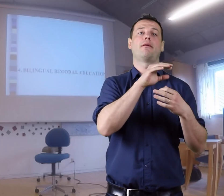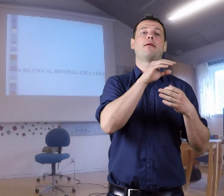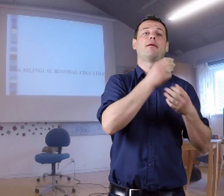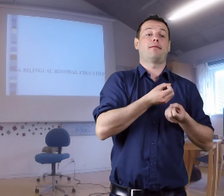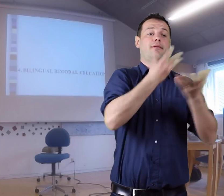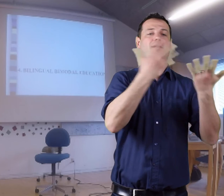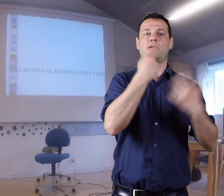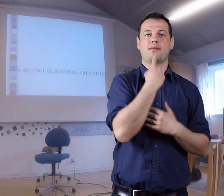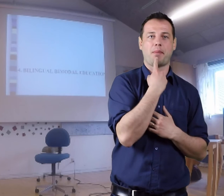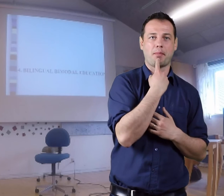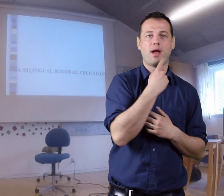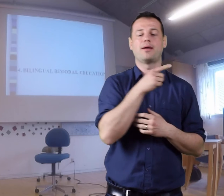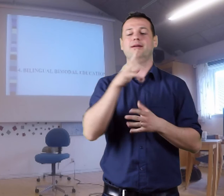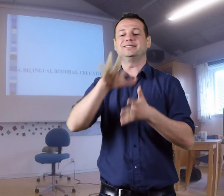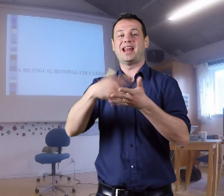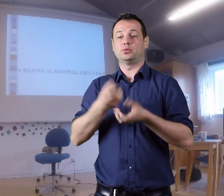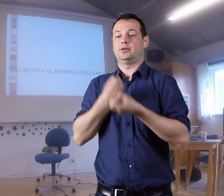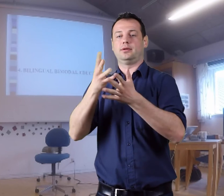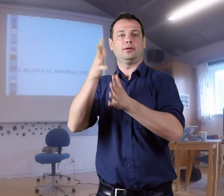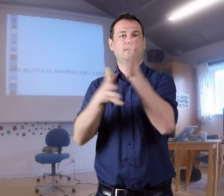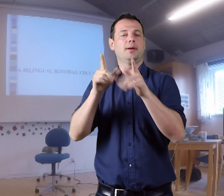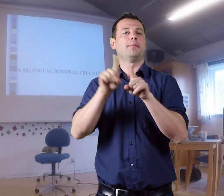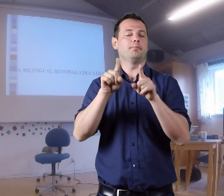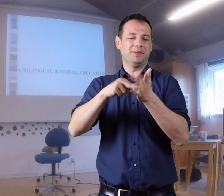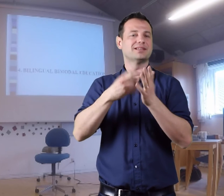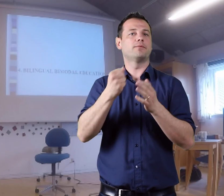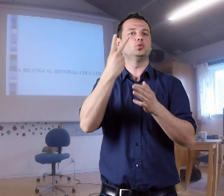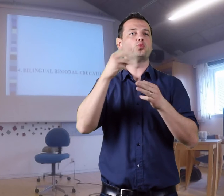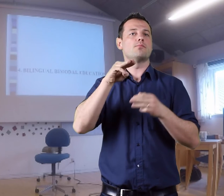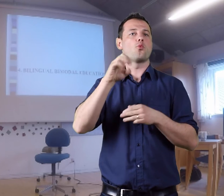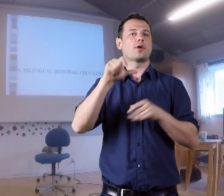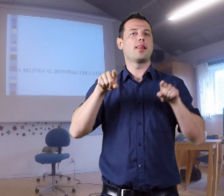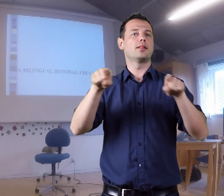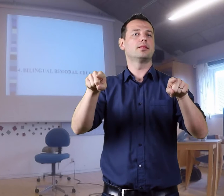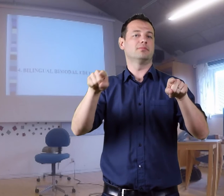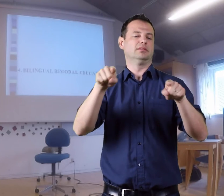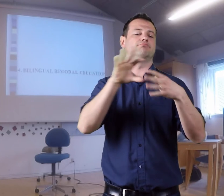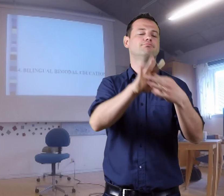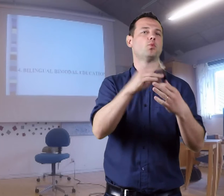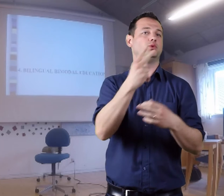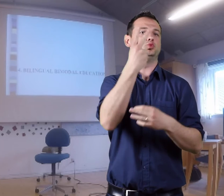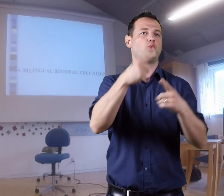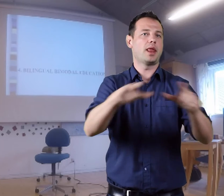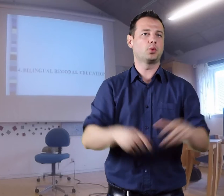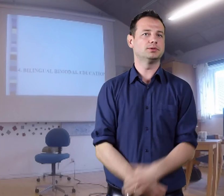The way of expressing is spoken and manual. That means you have bimodality, and two languages.